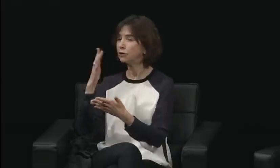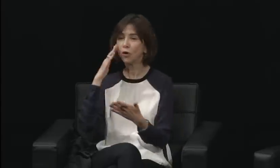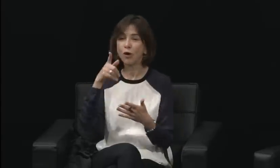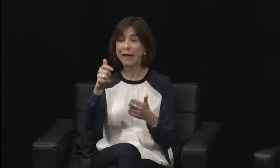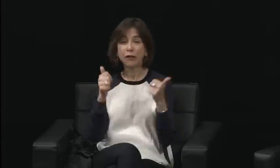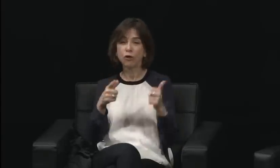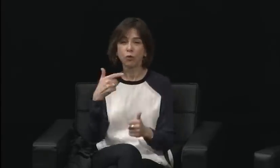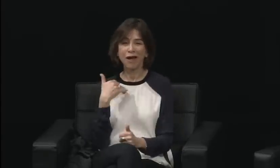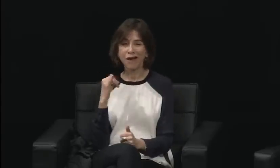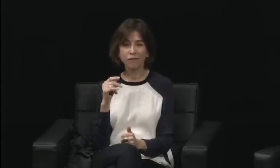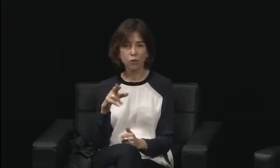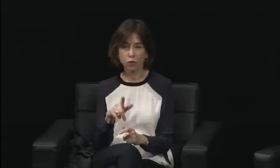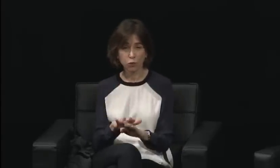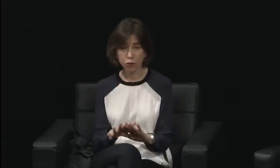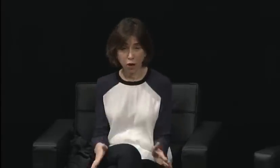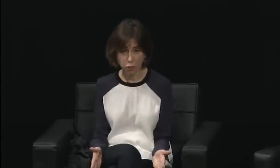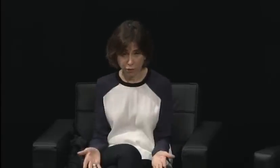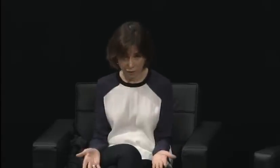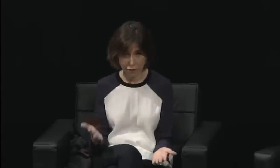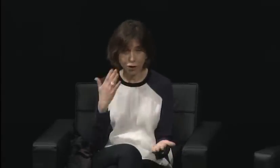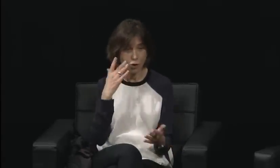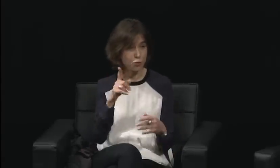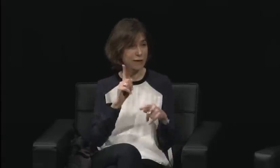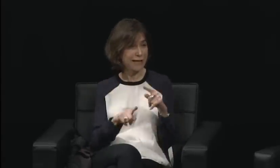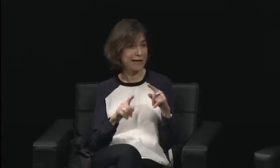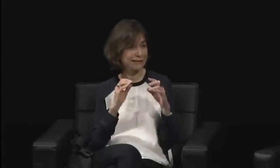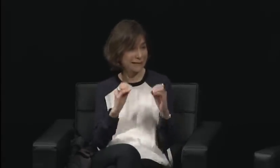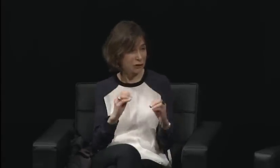She is often referred to as the mother of DPN